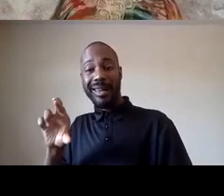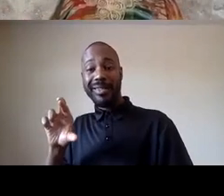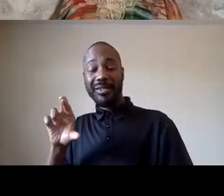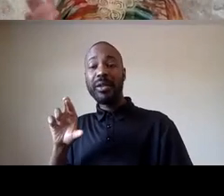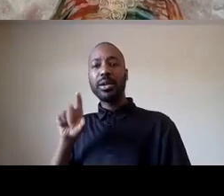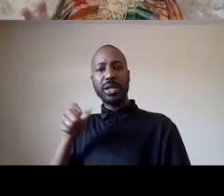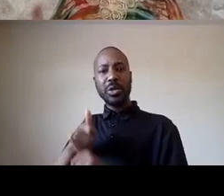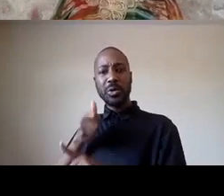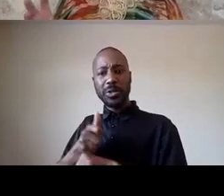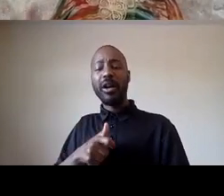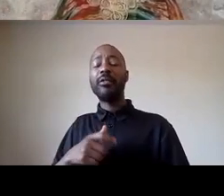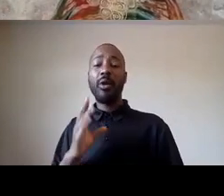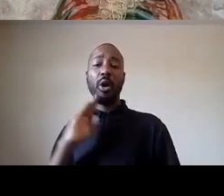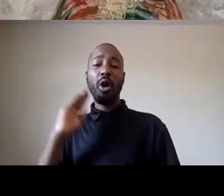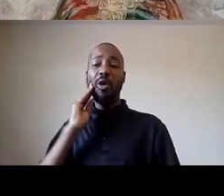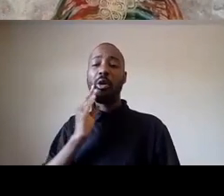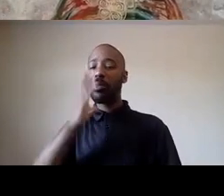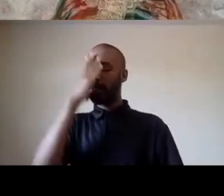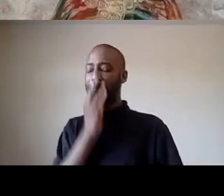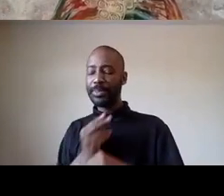when police came in with a no-knock warrant